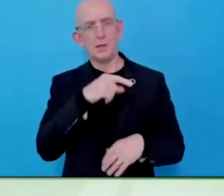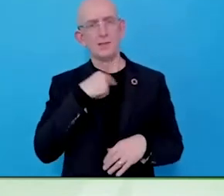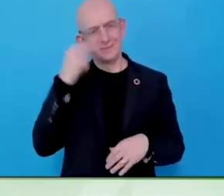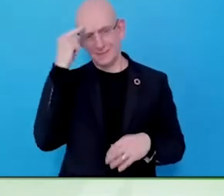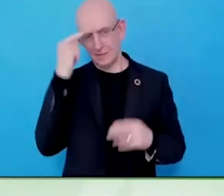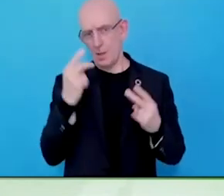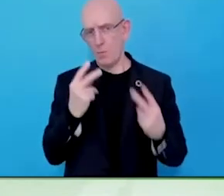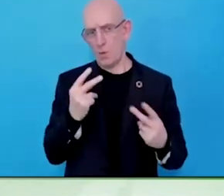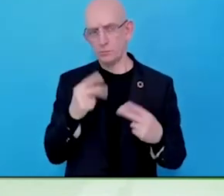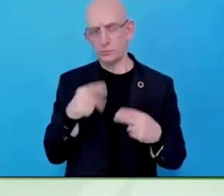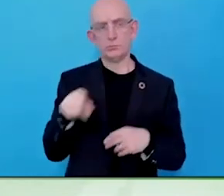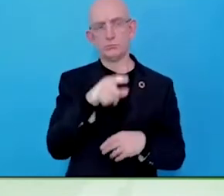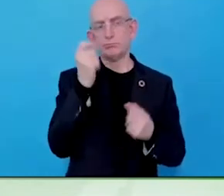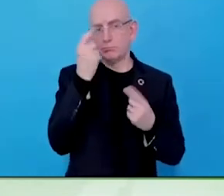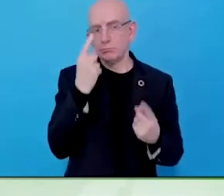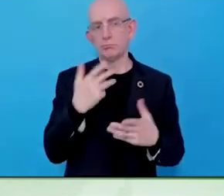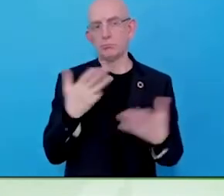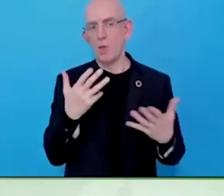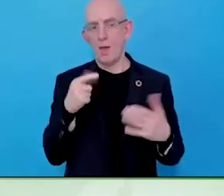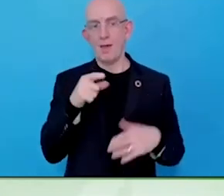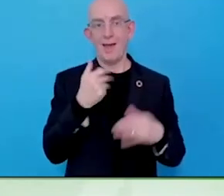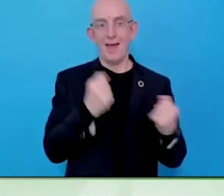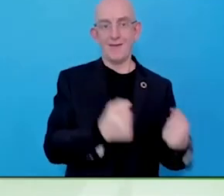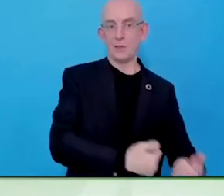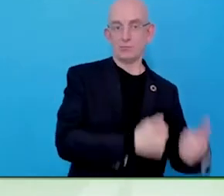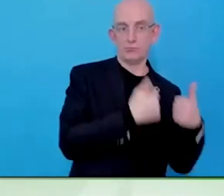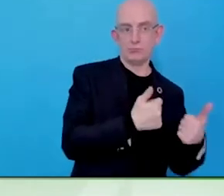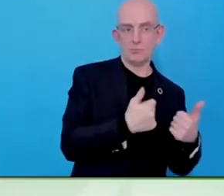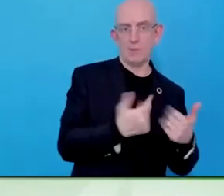every country they operate and the only way you can deliver disability